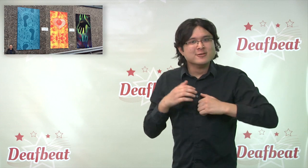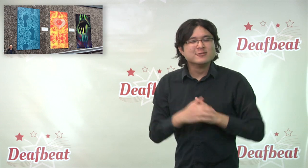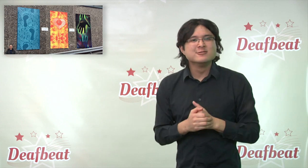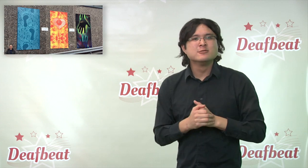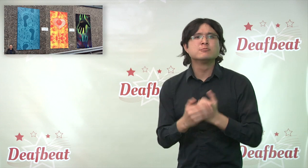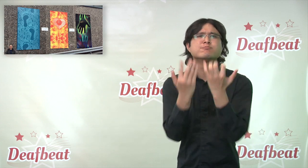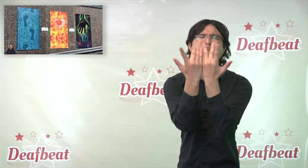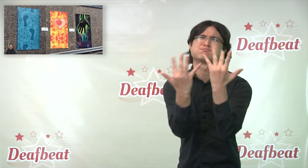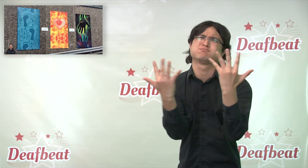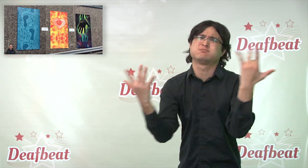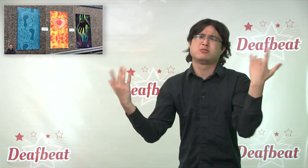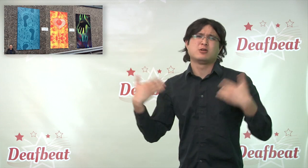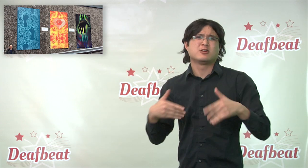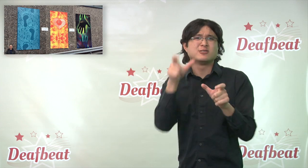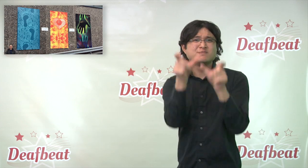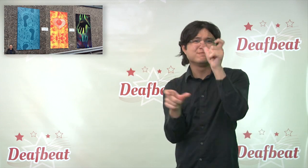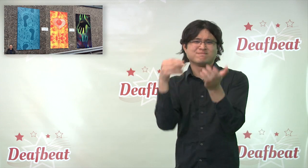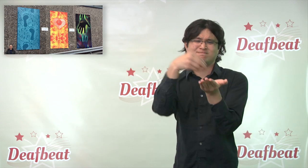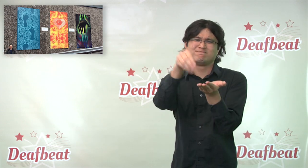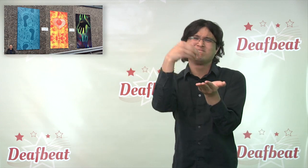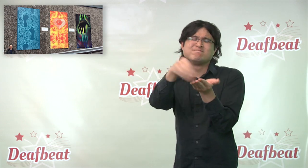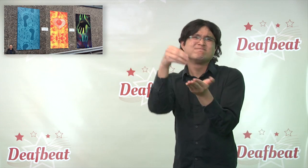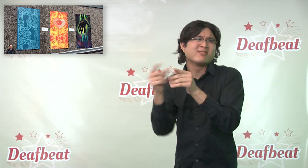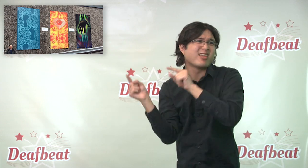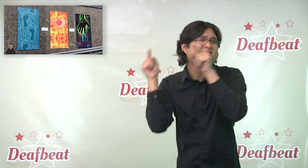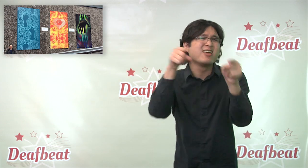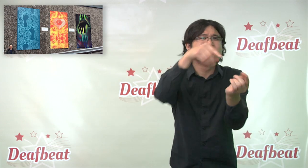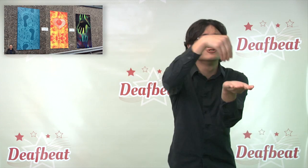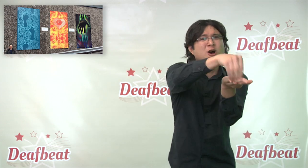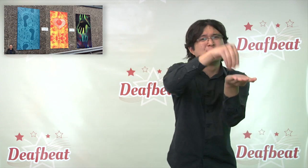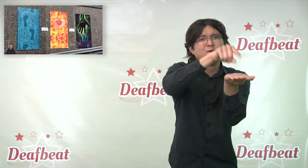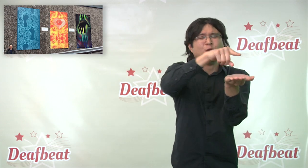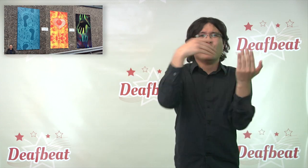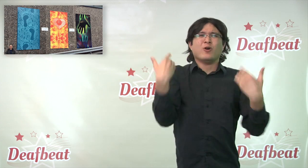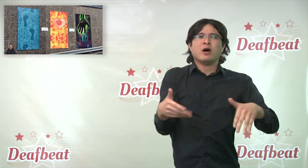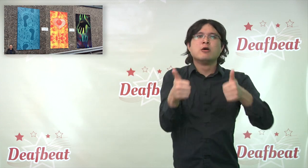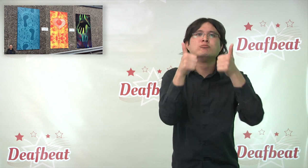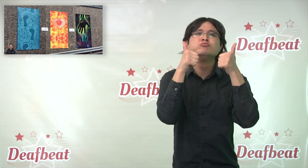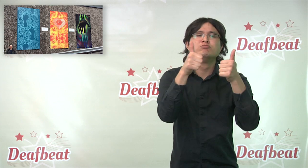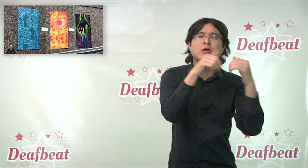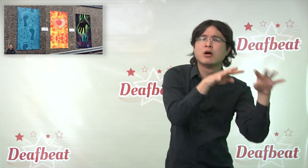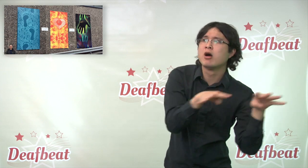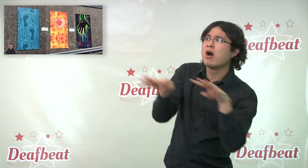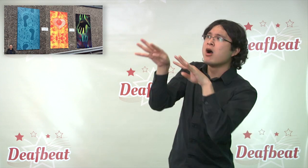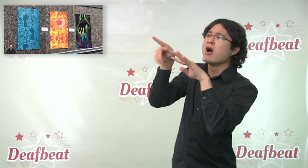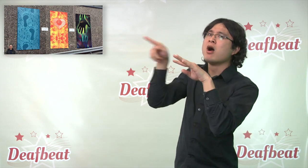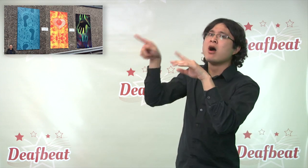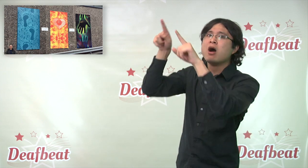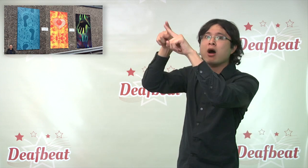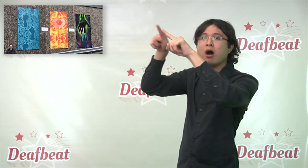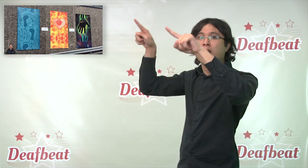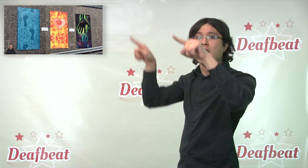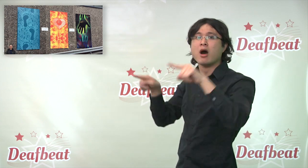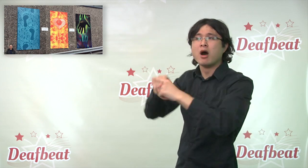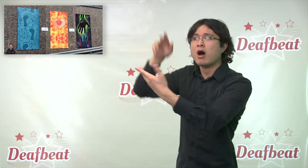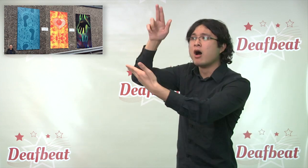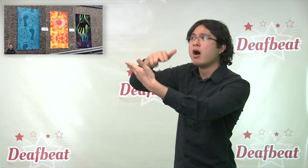Thousands of people pass through the building each day, which presents a great opportunity